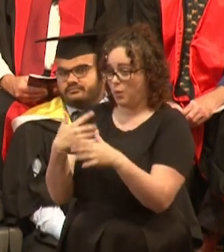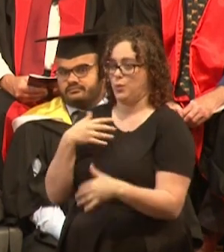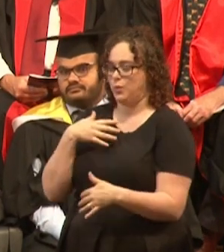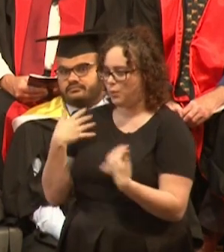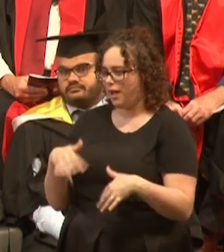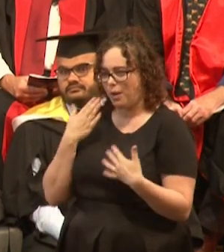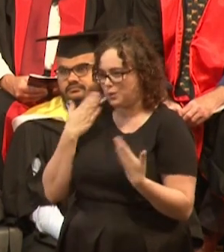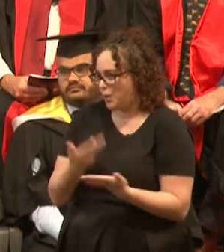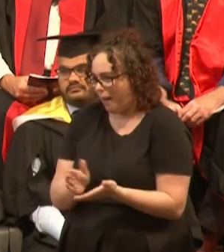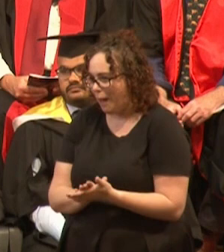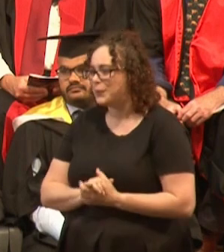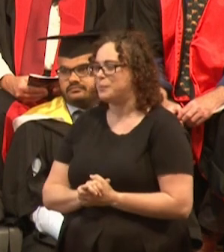I couldn't stand my English teacher.